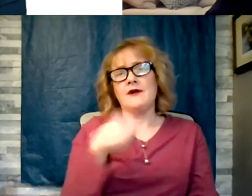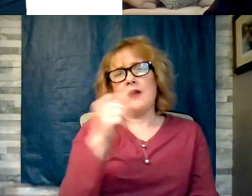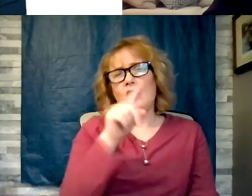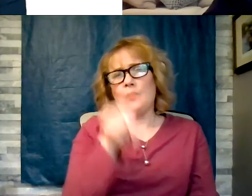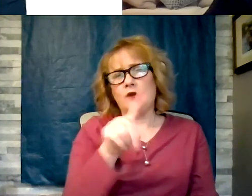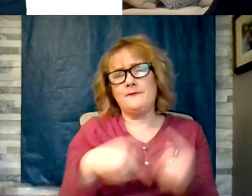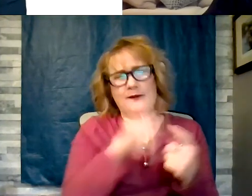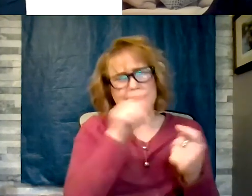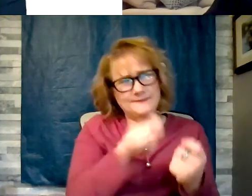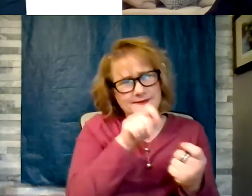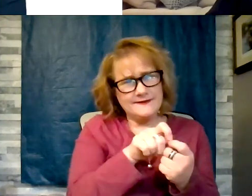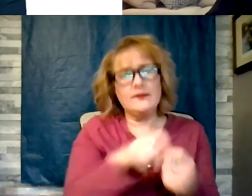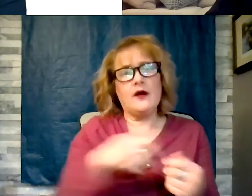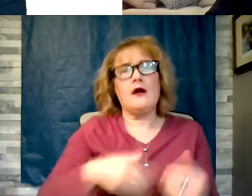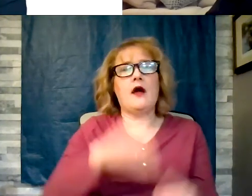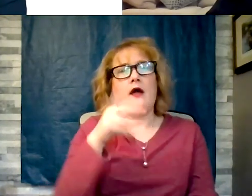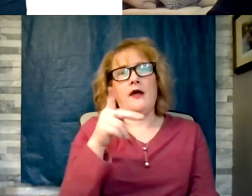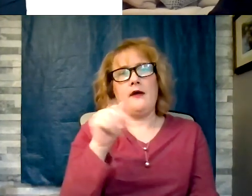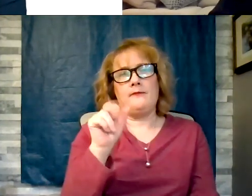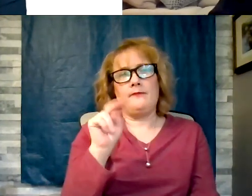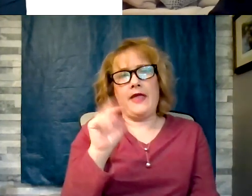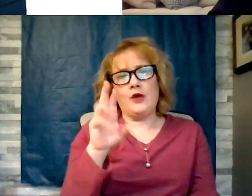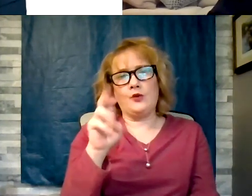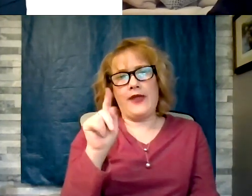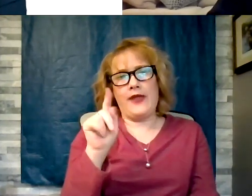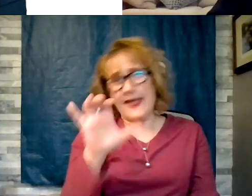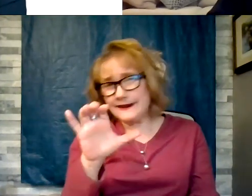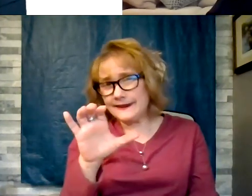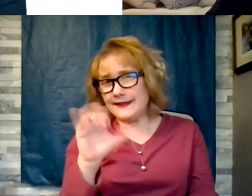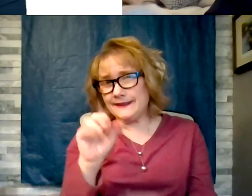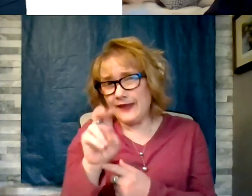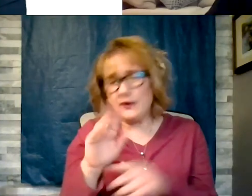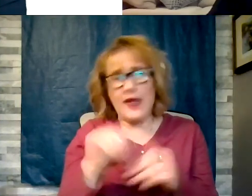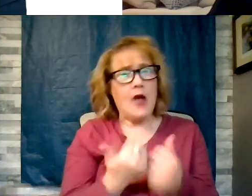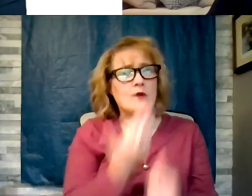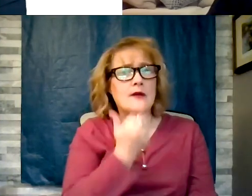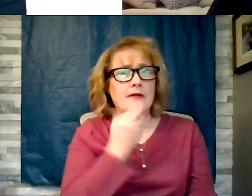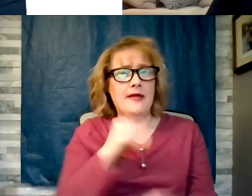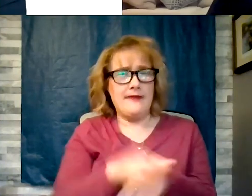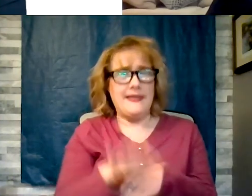cancer. How does diabetes affect your body if you have pancreatic cancer?